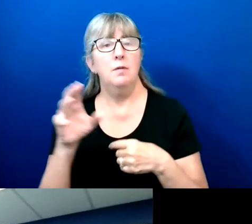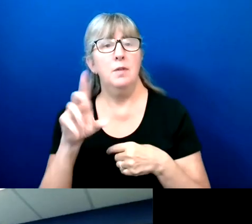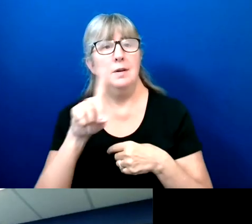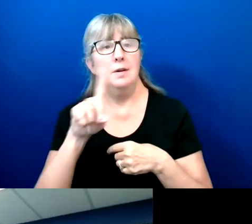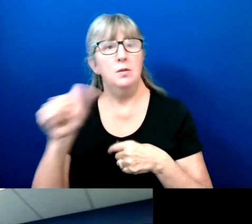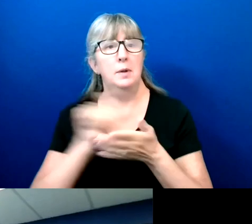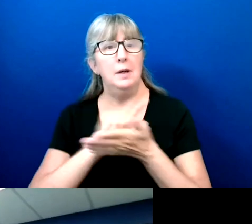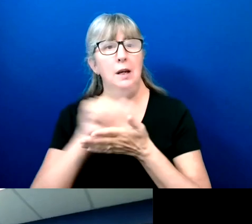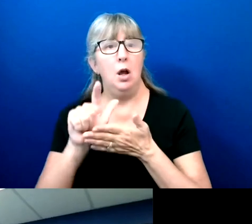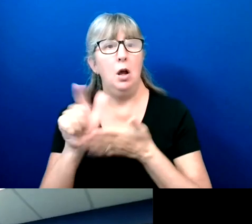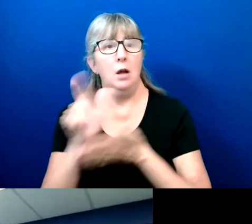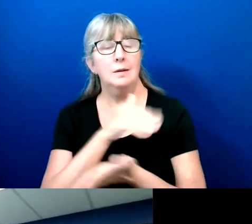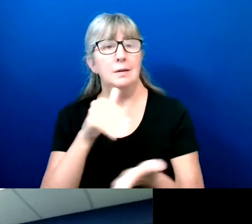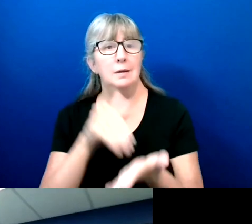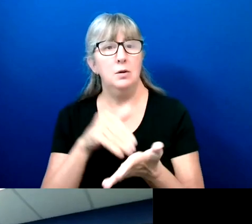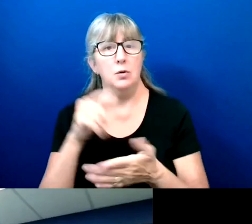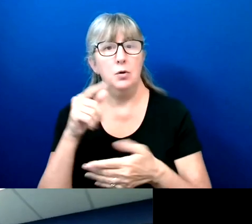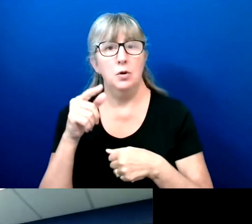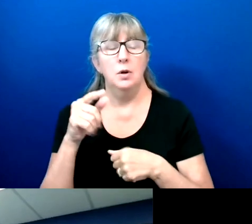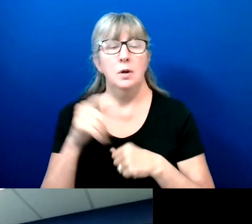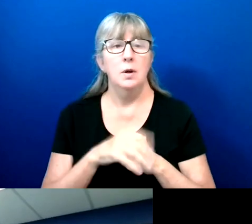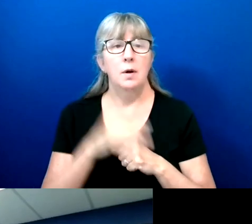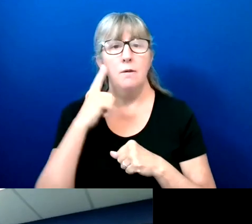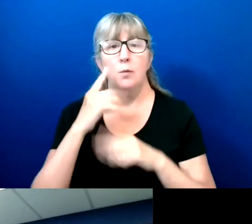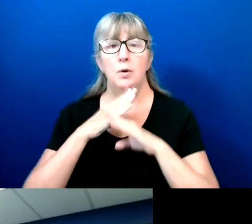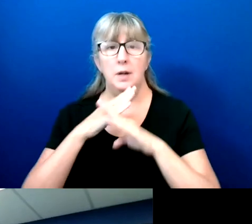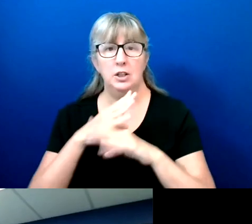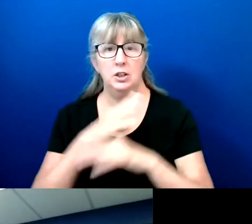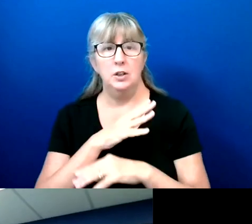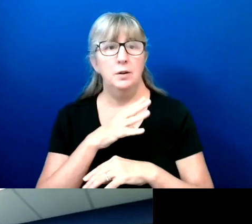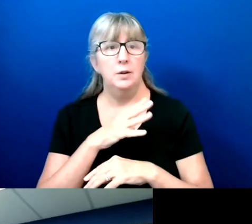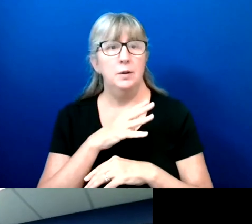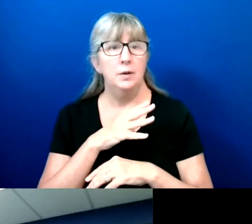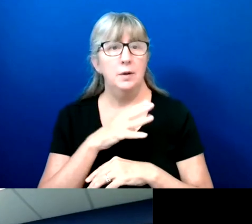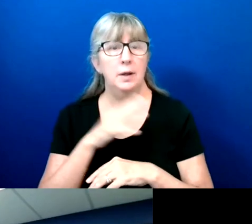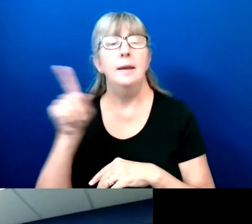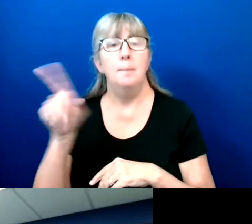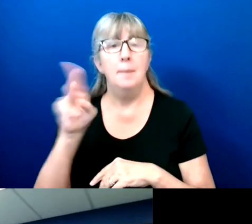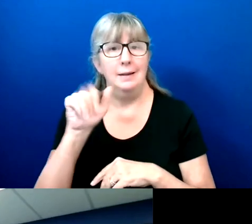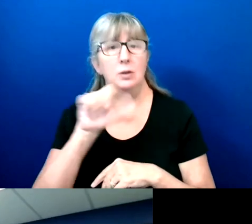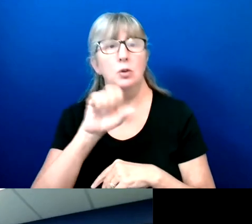Protection and Advocacy center. And lead of REV UP Massachusetts.